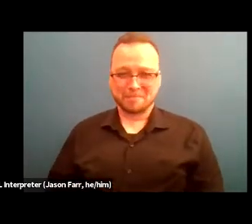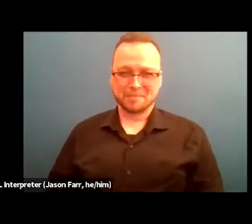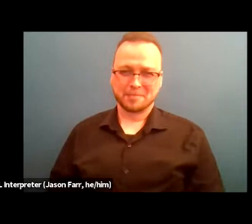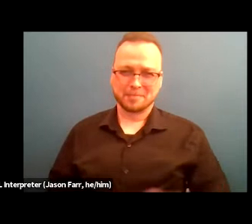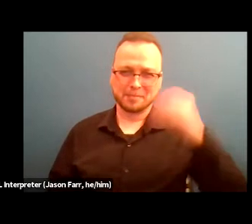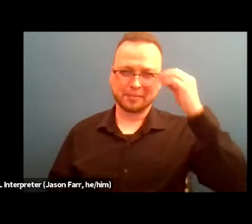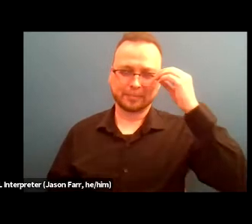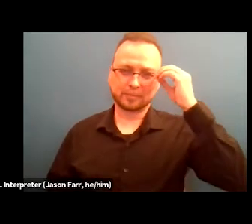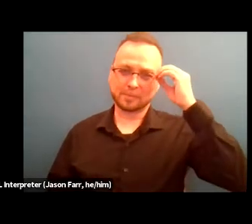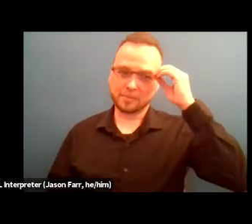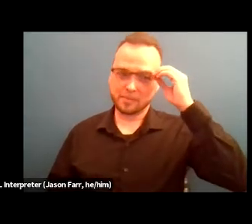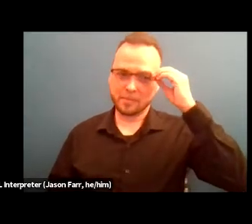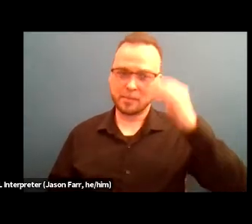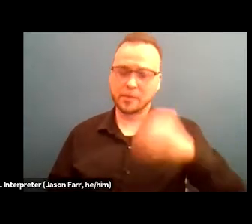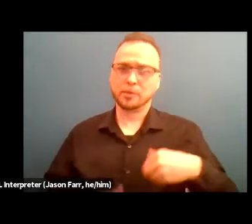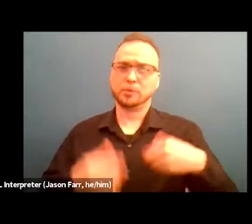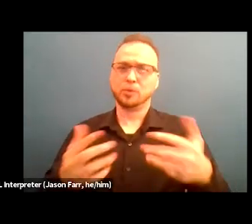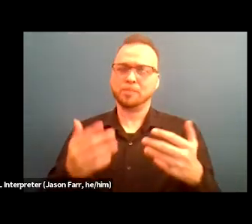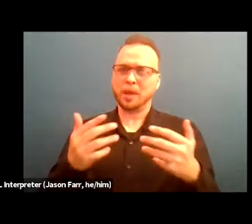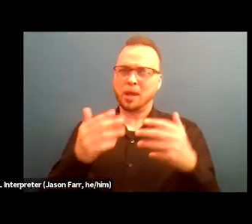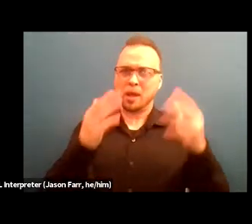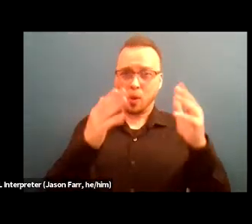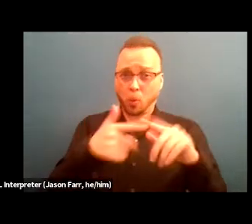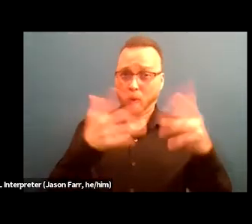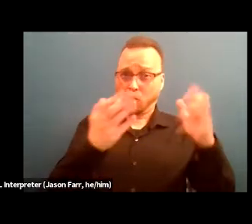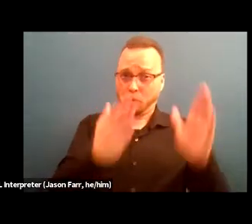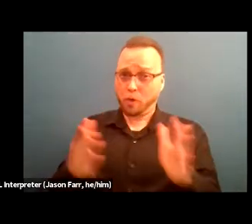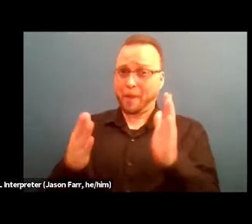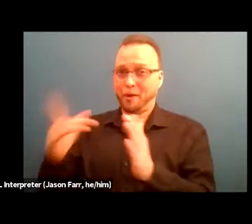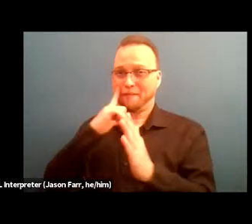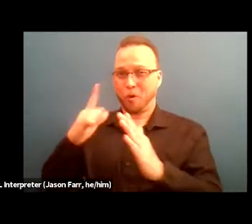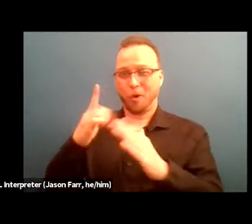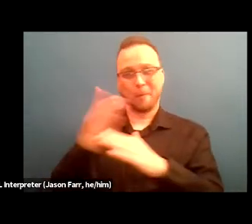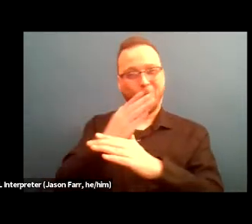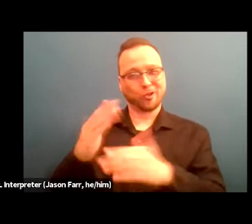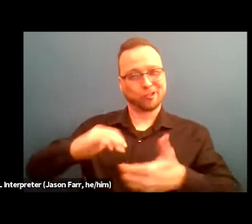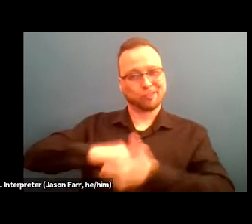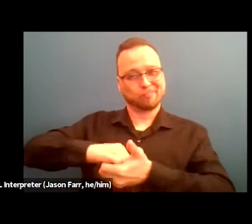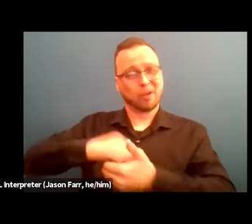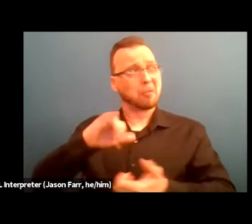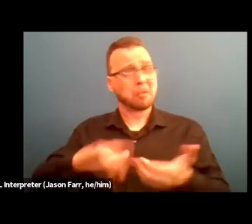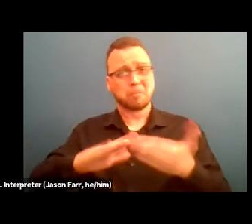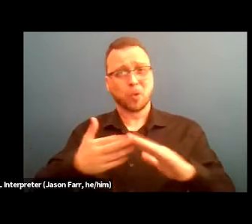So preparing for partnership. So for communities that might not have strong partnerships established with lived X folks,